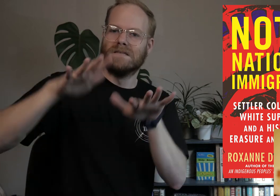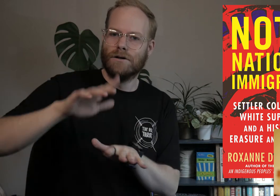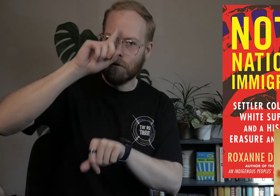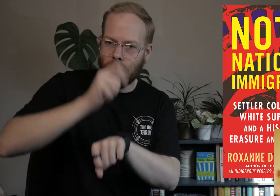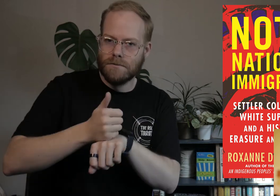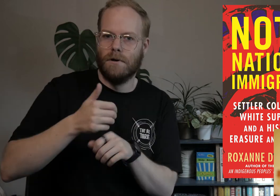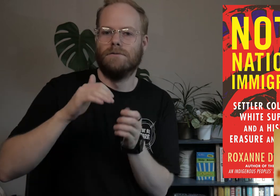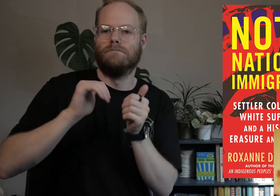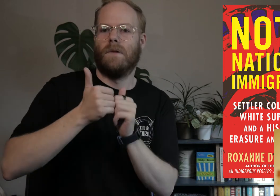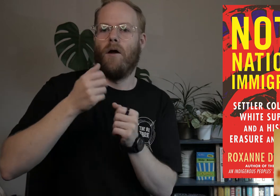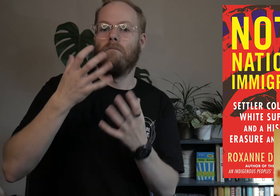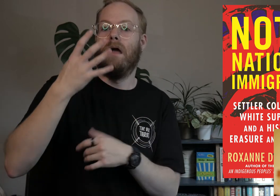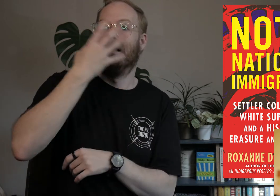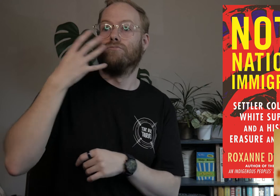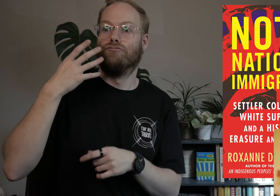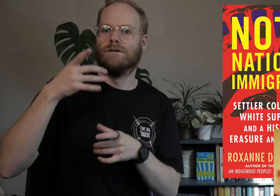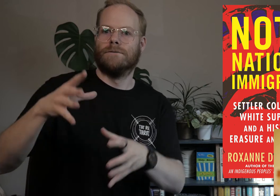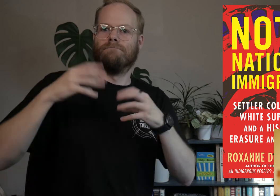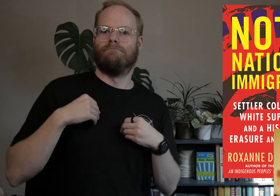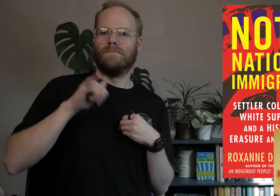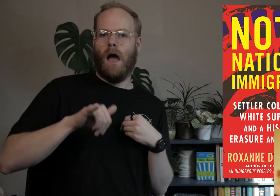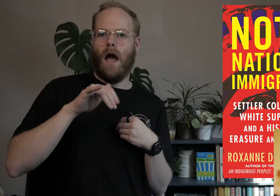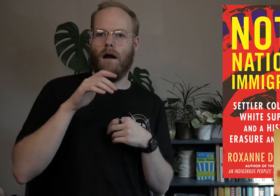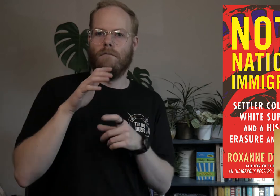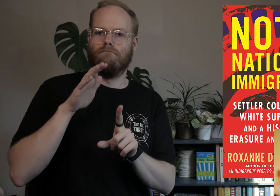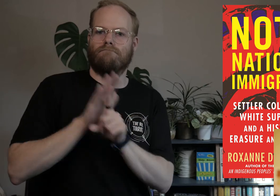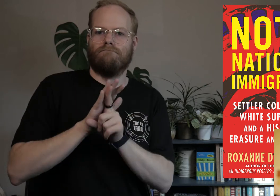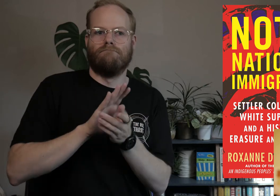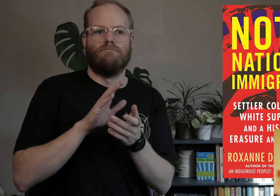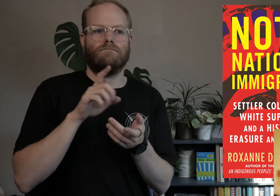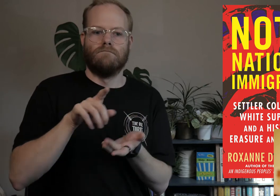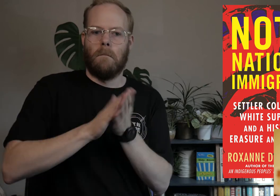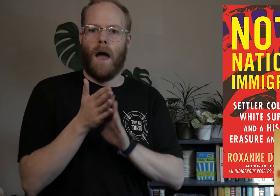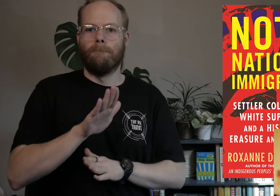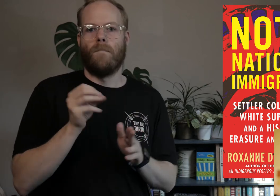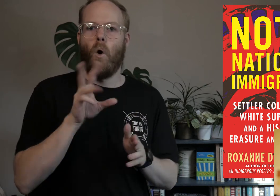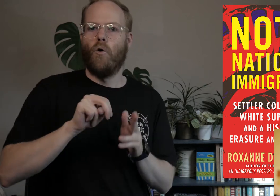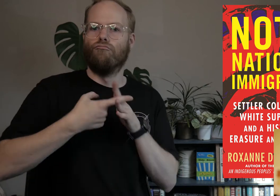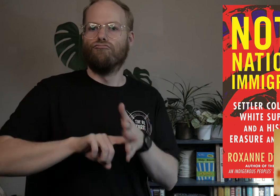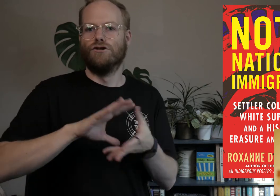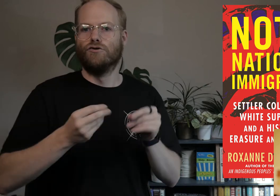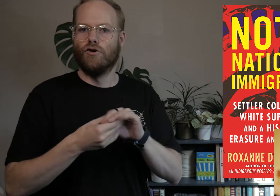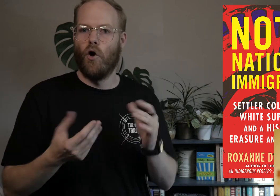the settler mindset and how many immigrants took that on as their own and turned it into their de facto origin story.